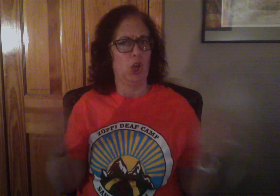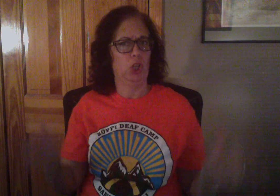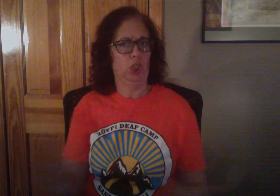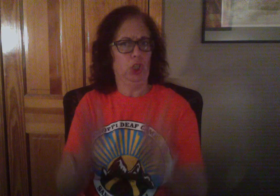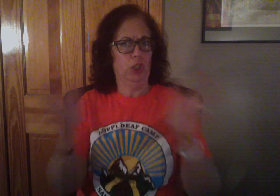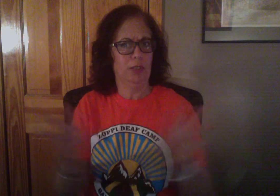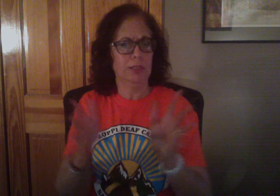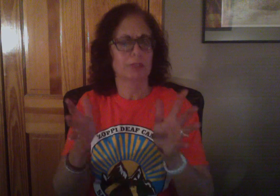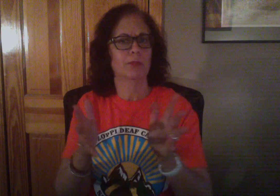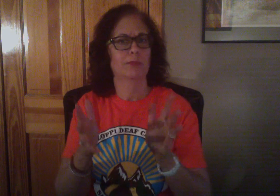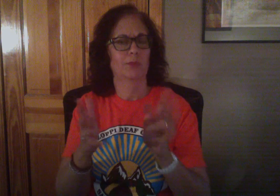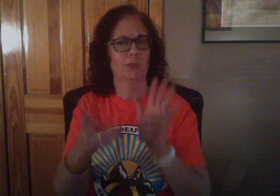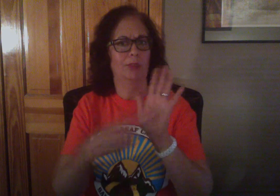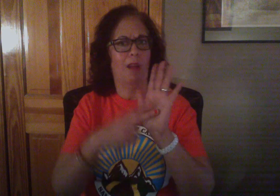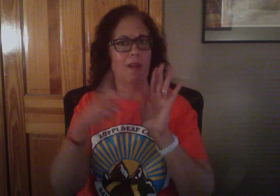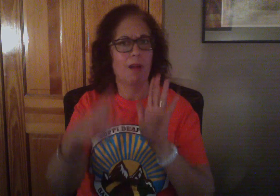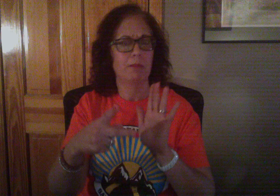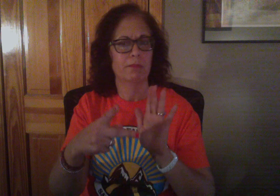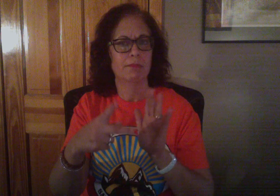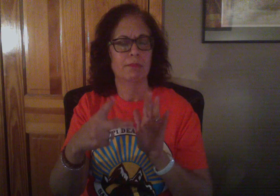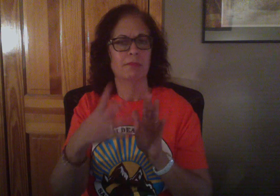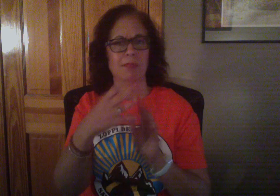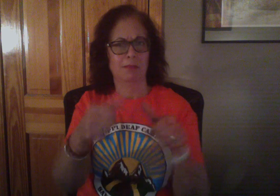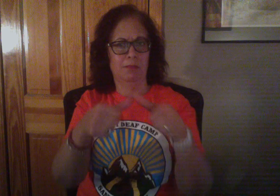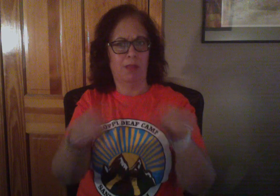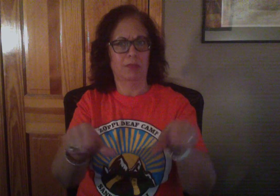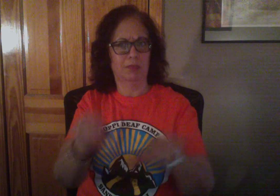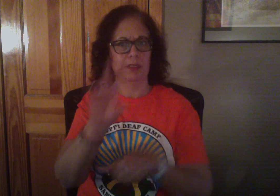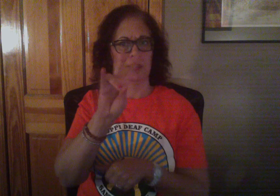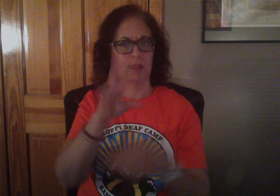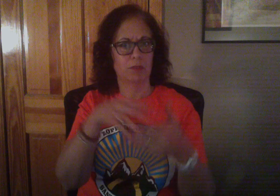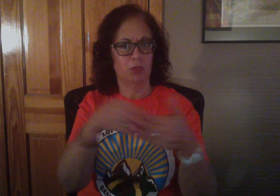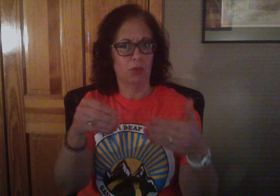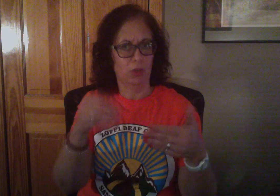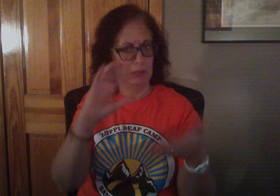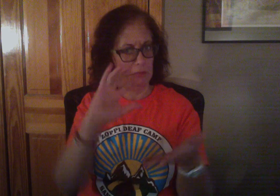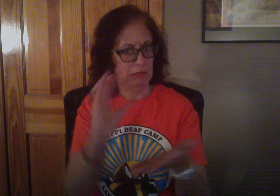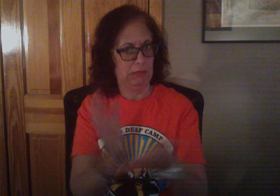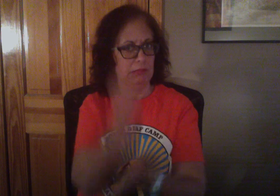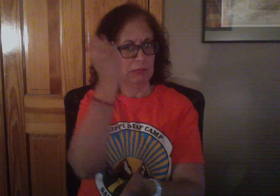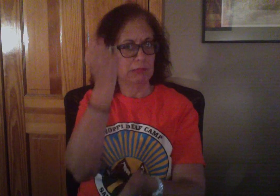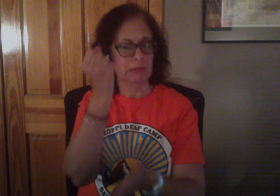Parents are encouraged to apply as soon as possible. Please send the completed registration form with $75 deposit.